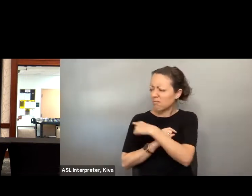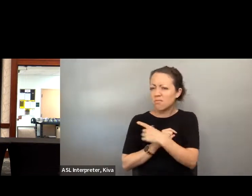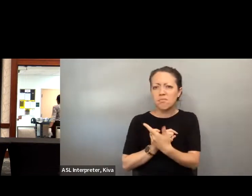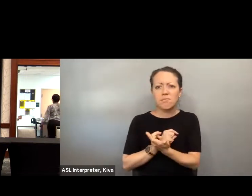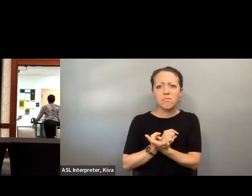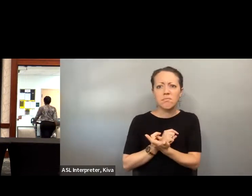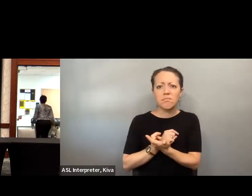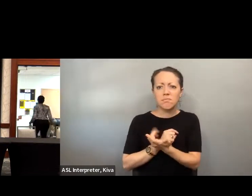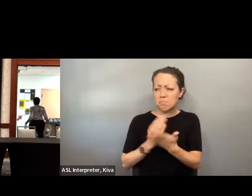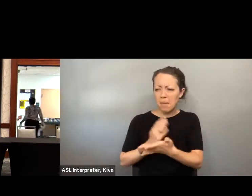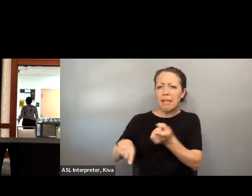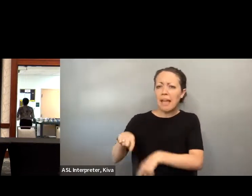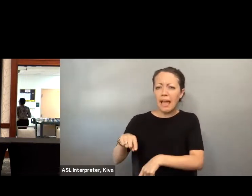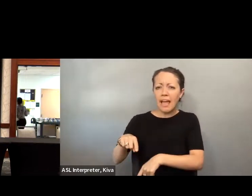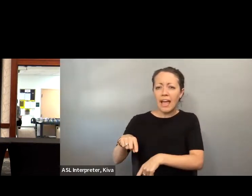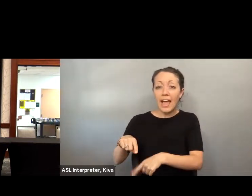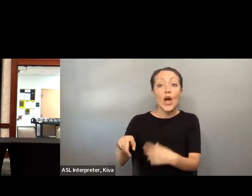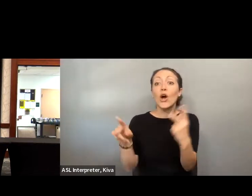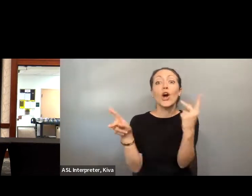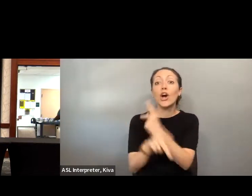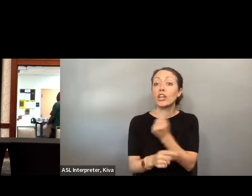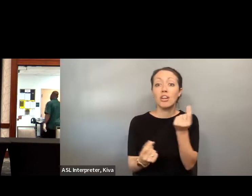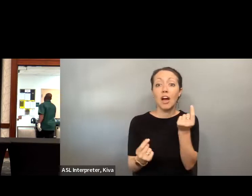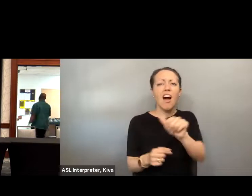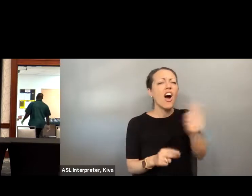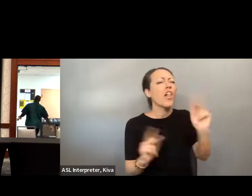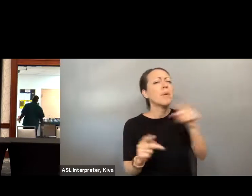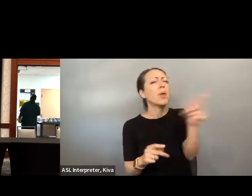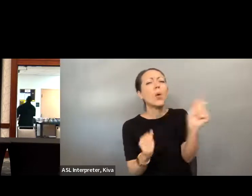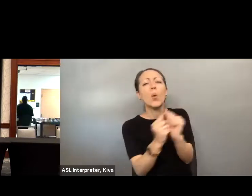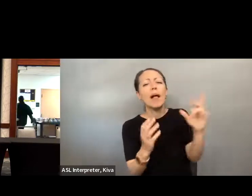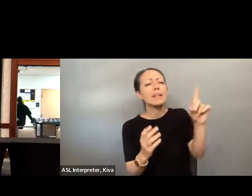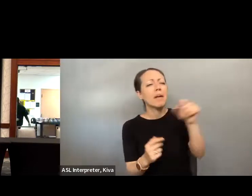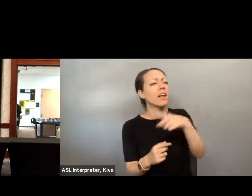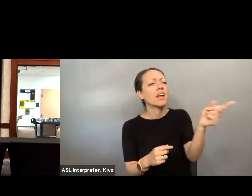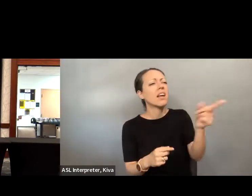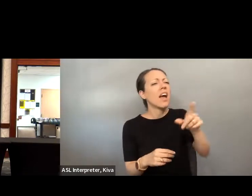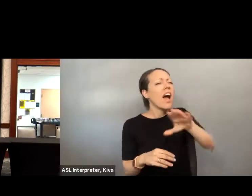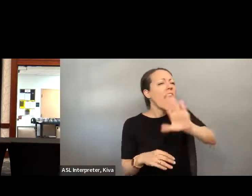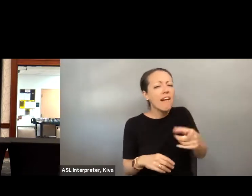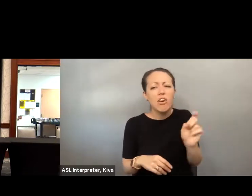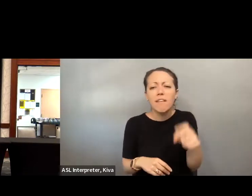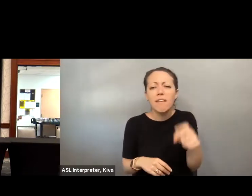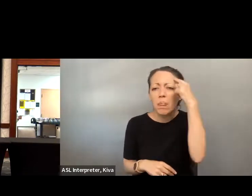And, what's more, my non disabled peers never would have been put in that position. stairs and what's more, my nondisabled peers never would